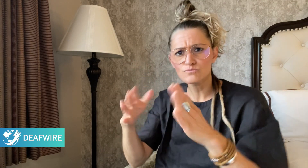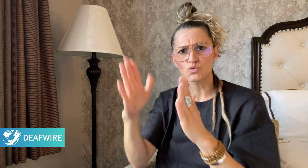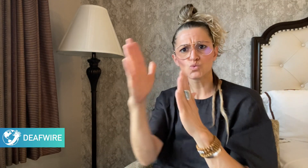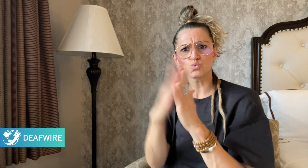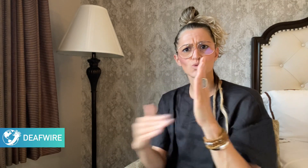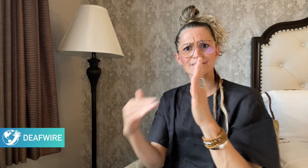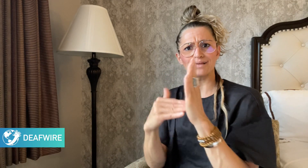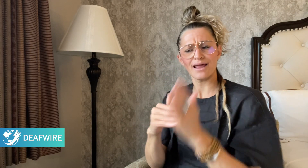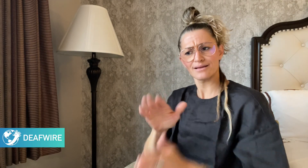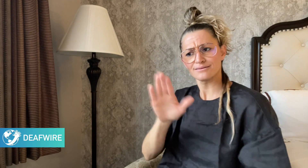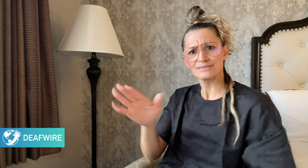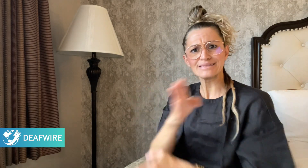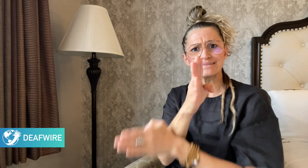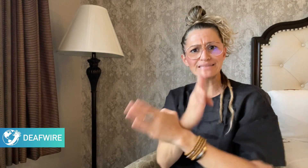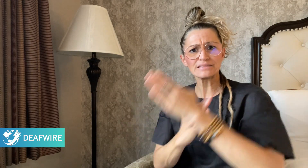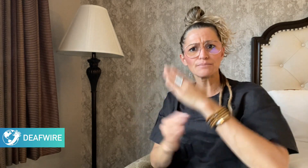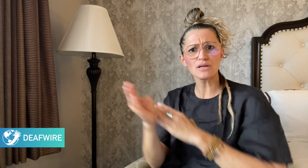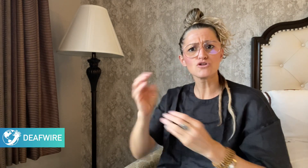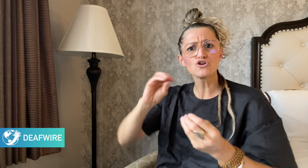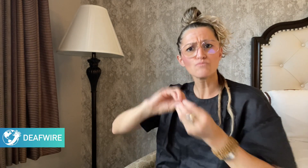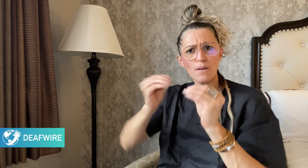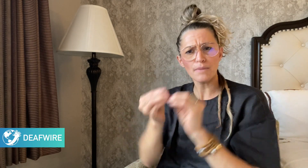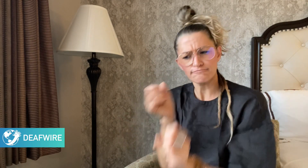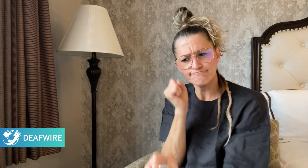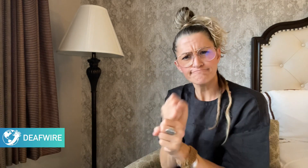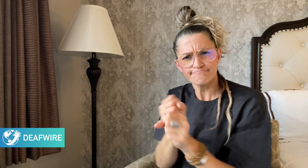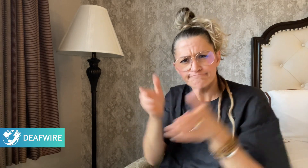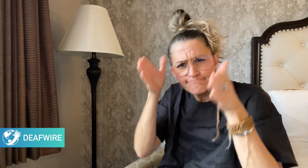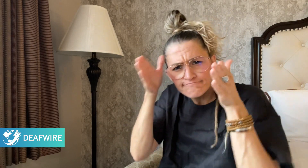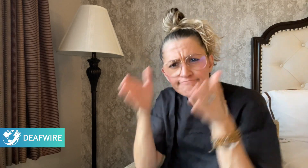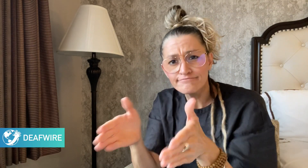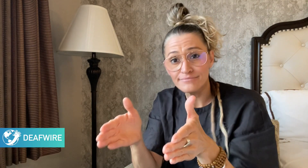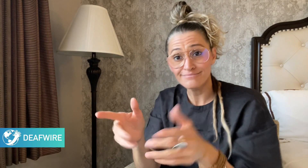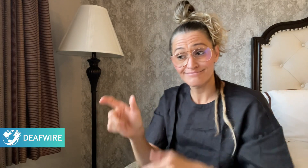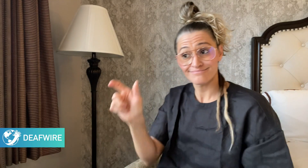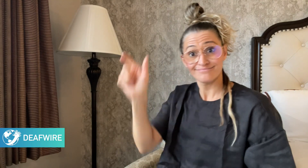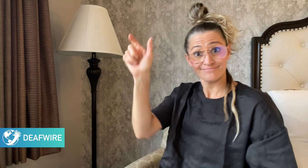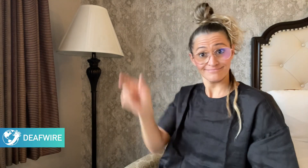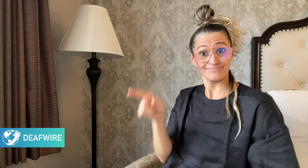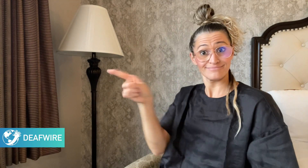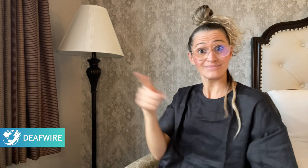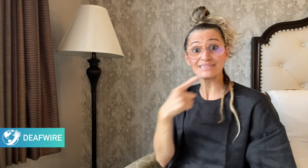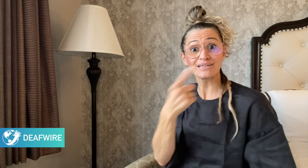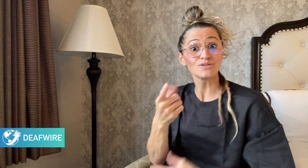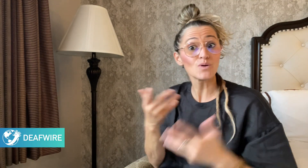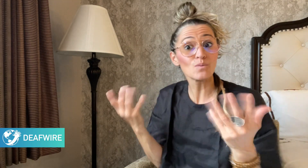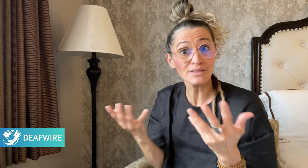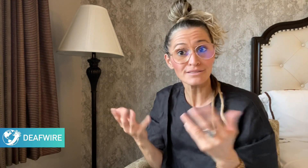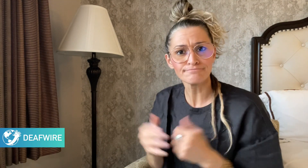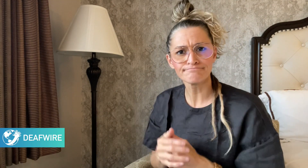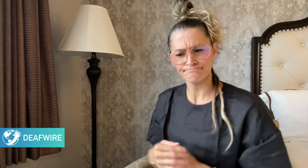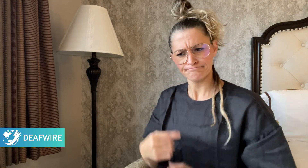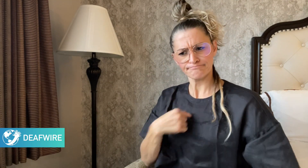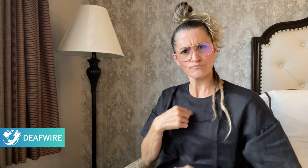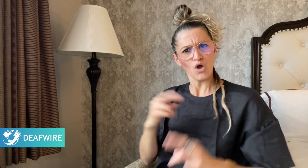Minister said, "I hope it will reflect the Government's